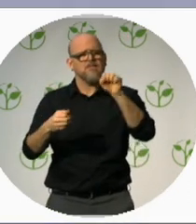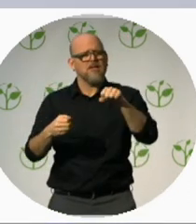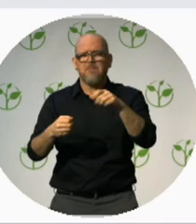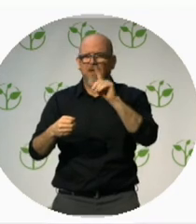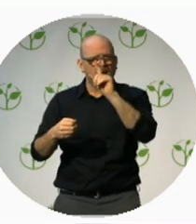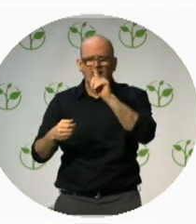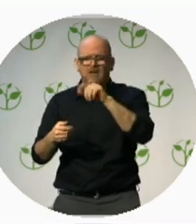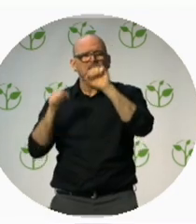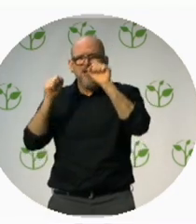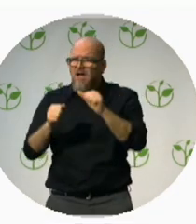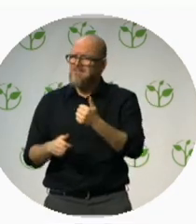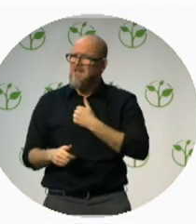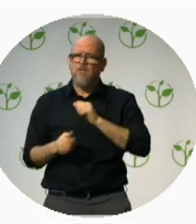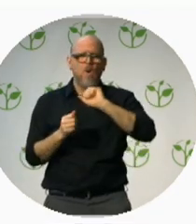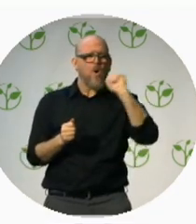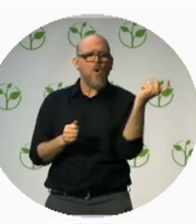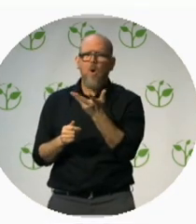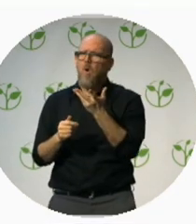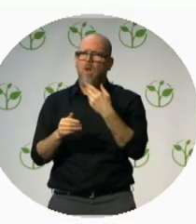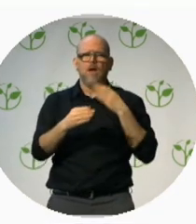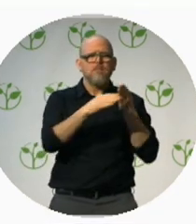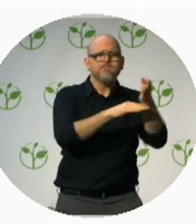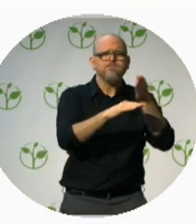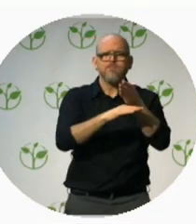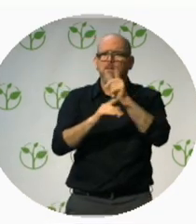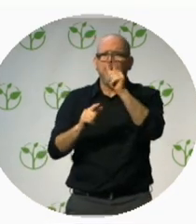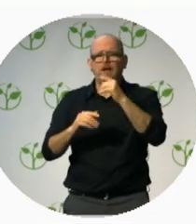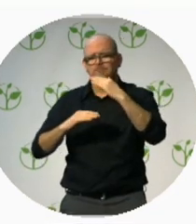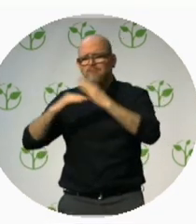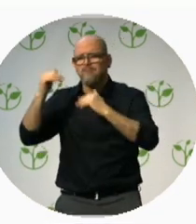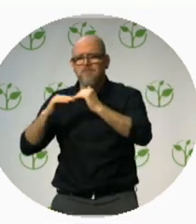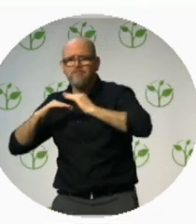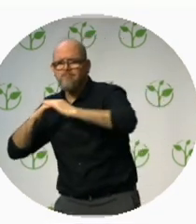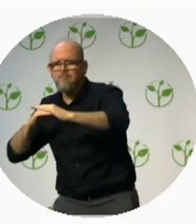You have to keep working at it. Father of Ilya: I was just flabbergasted.